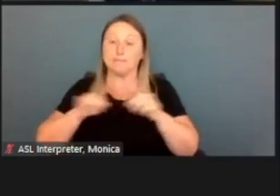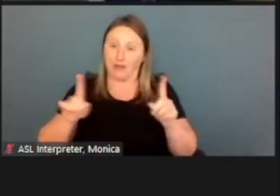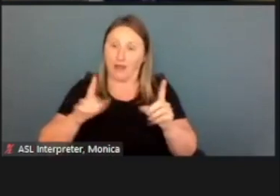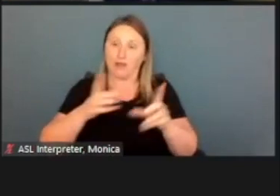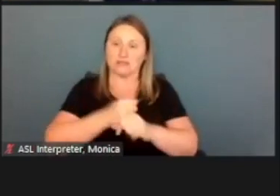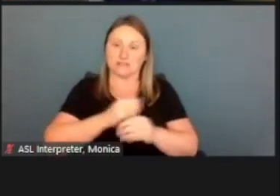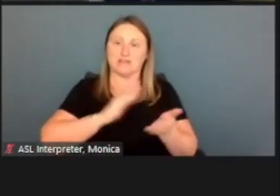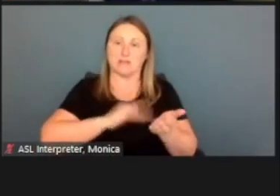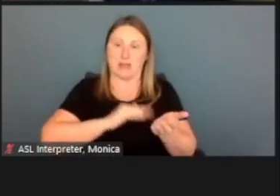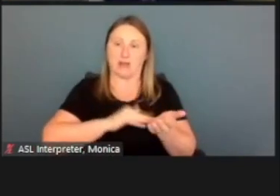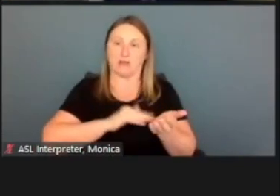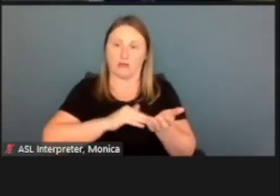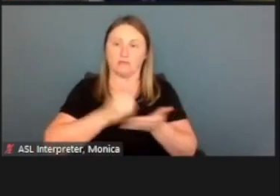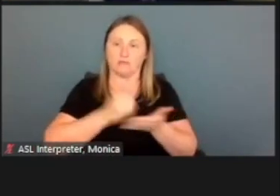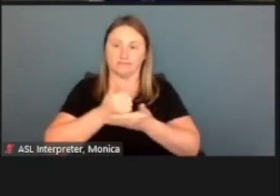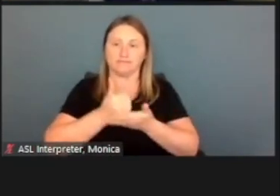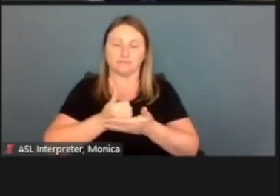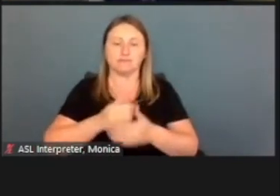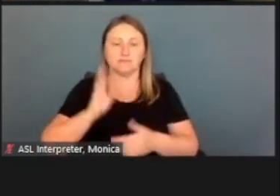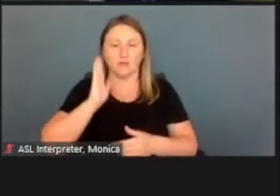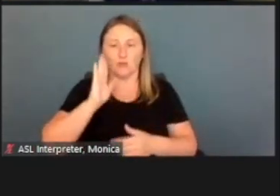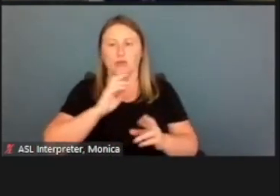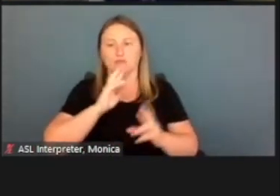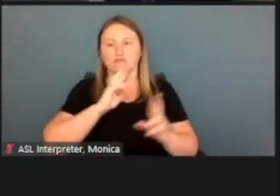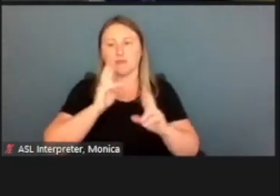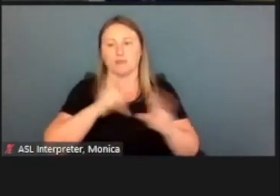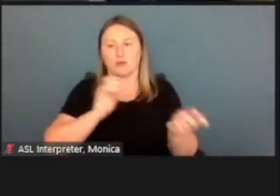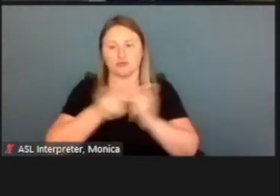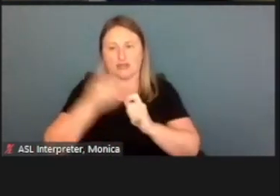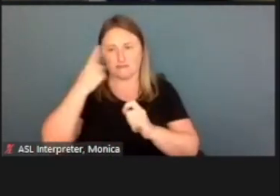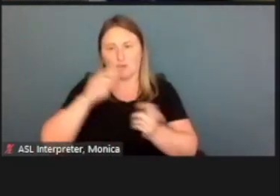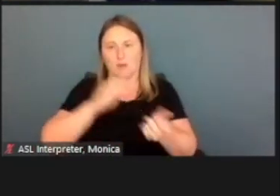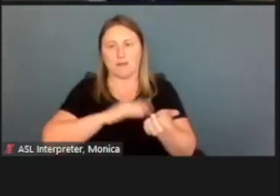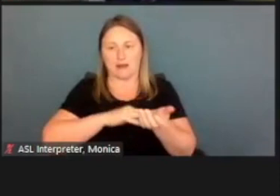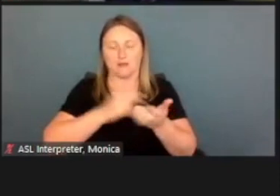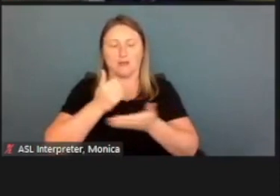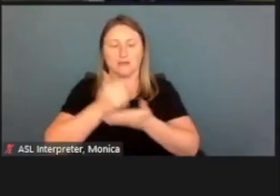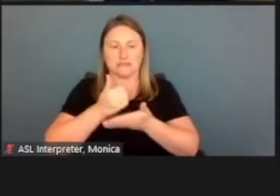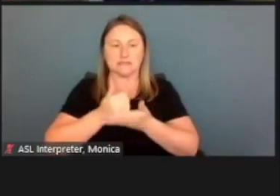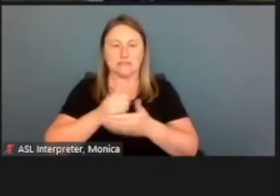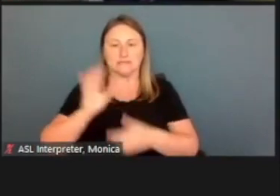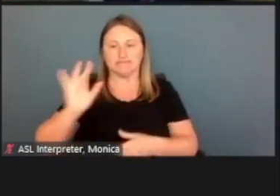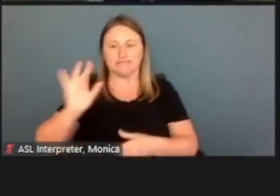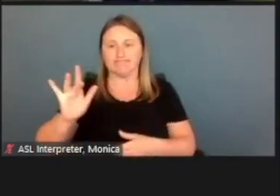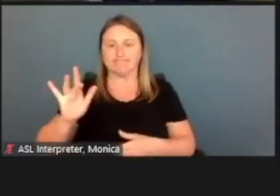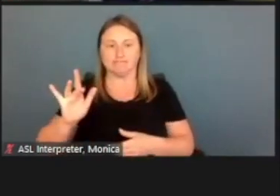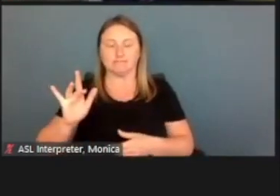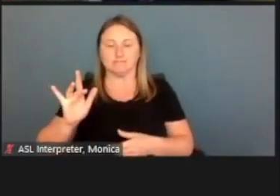so they'll report a change for medical assistance. Hit this button. And it kind of looks like